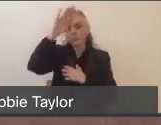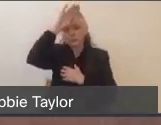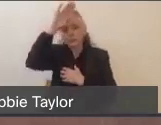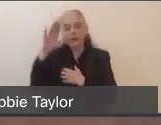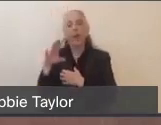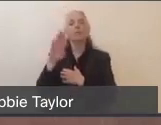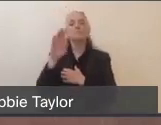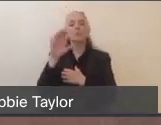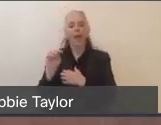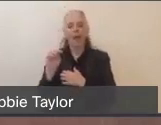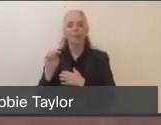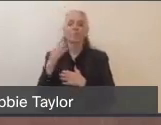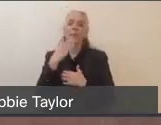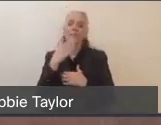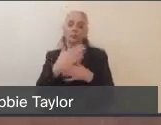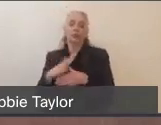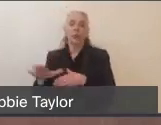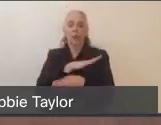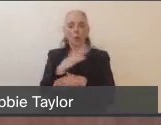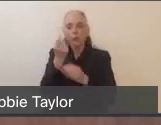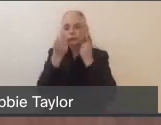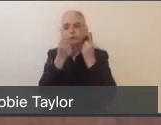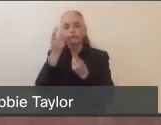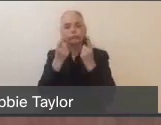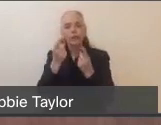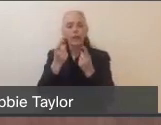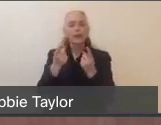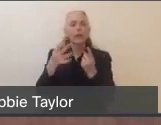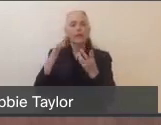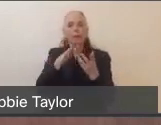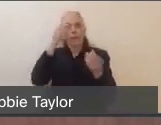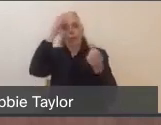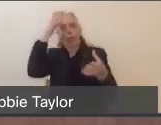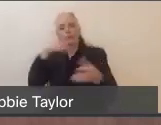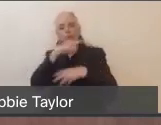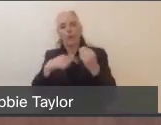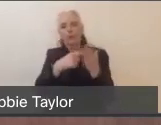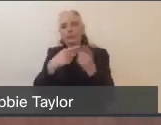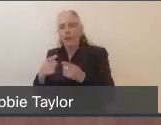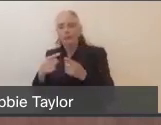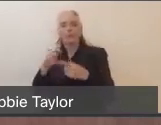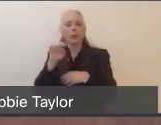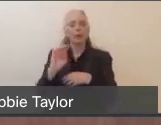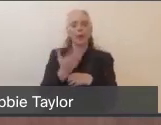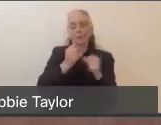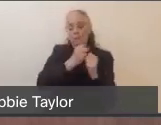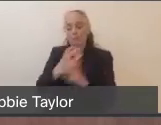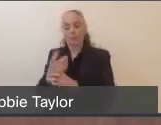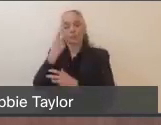on what exactly is taking place in Marin with regard to preparing for hospital surge. Again, I realize there were a lot of questions that were submitted that, unfortunately,